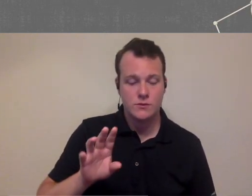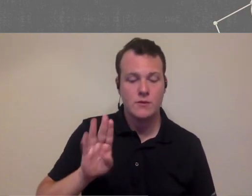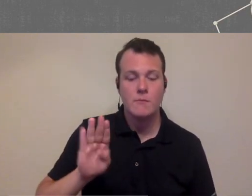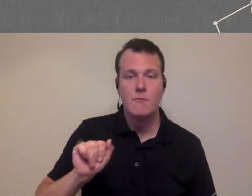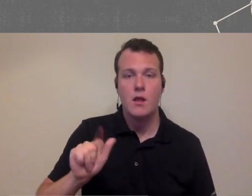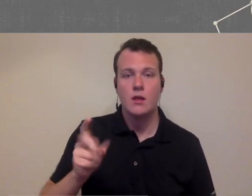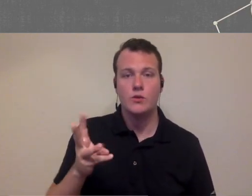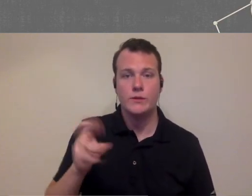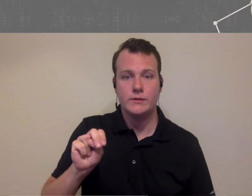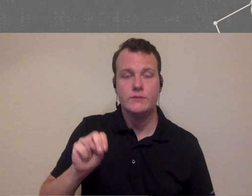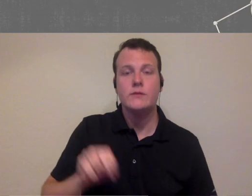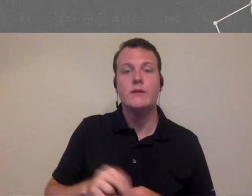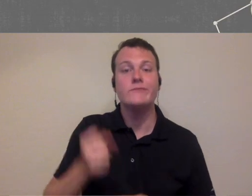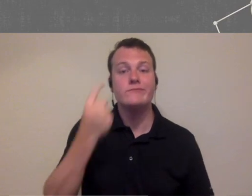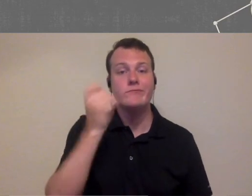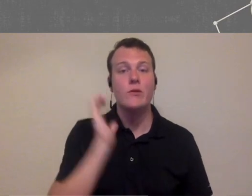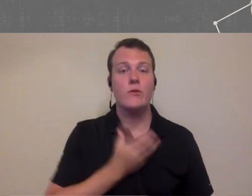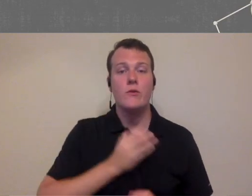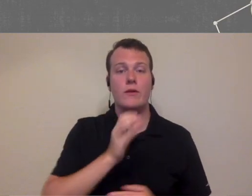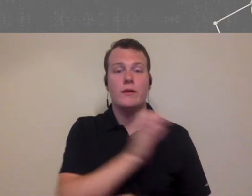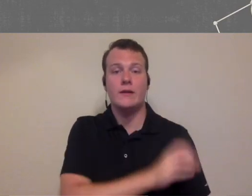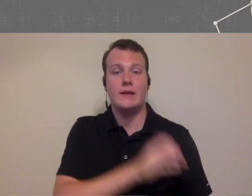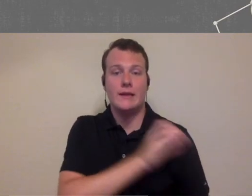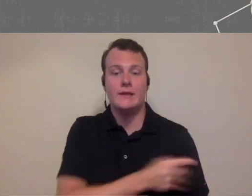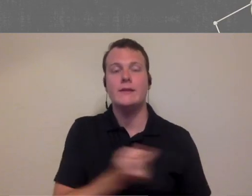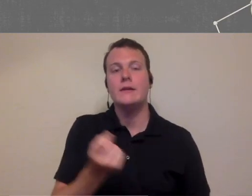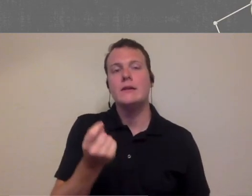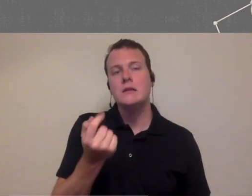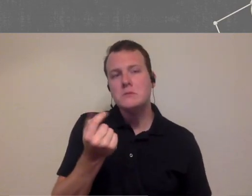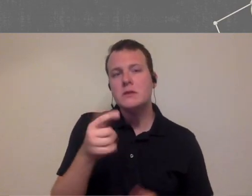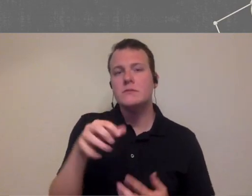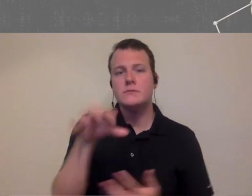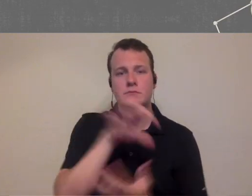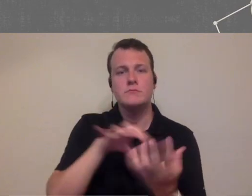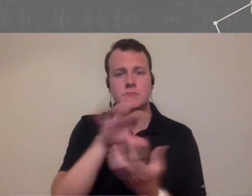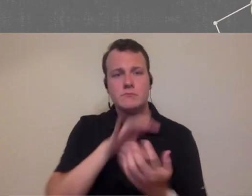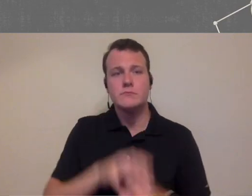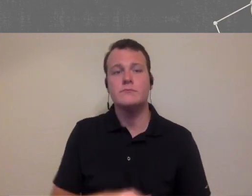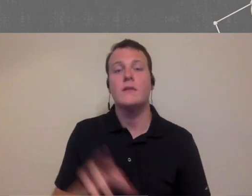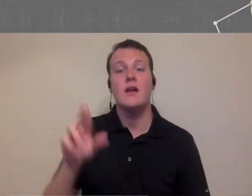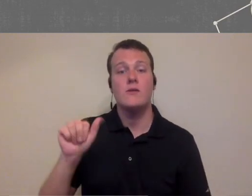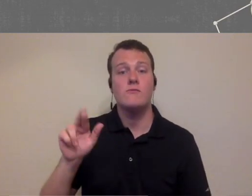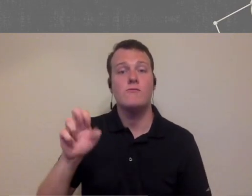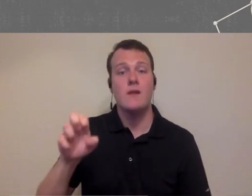so I can tell you an art clinic it is a little bit of a mix-up it would be very